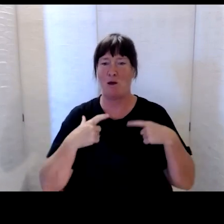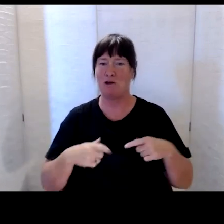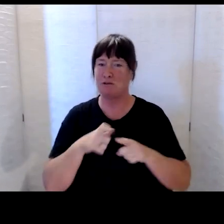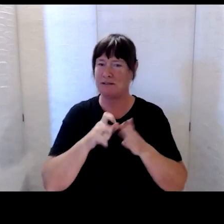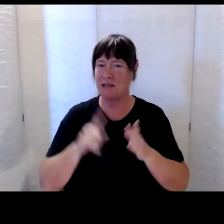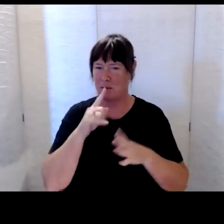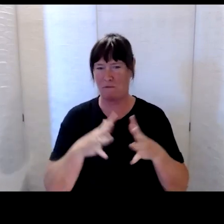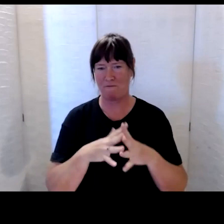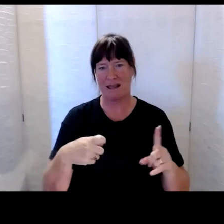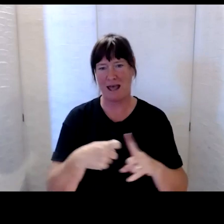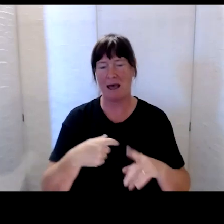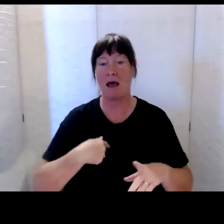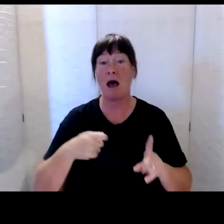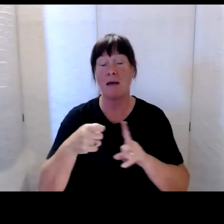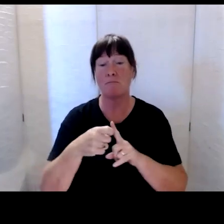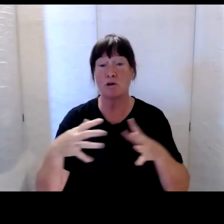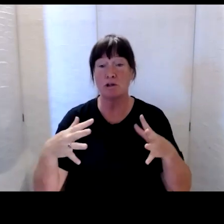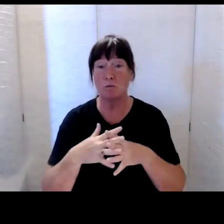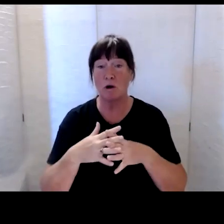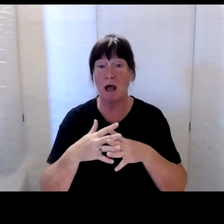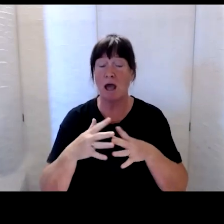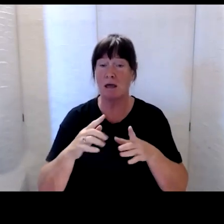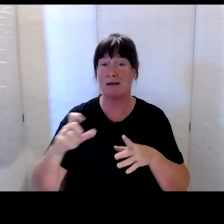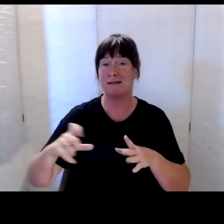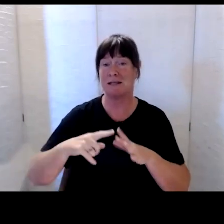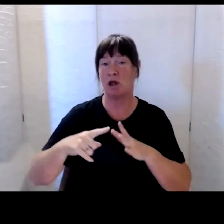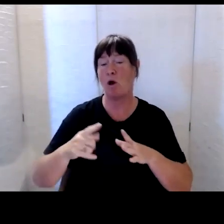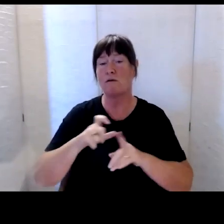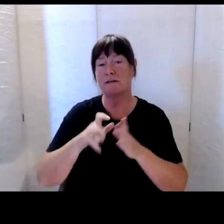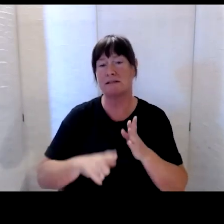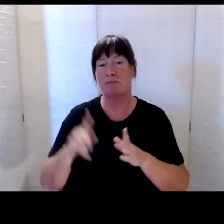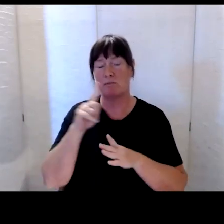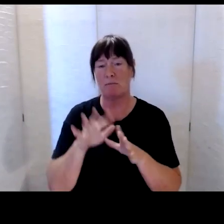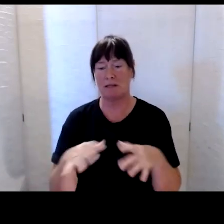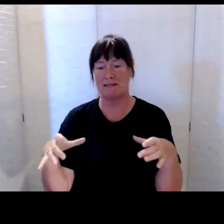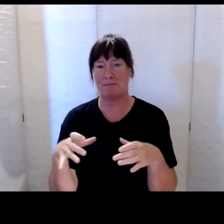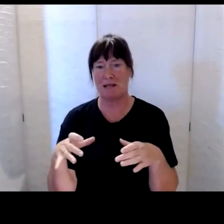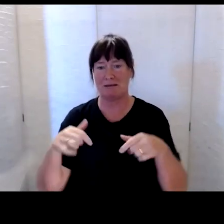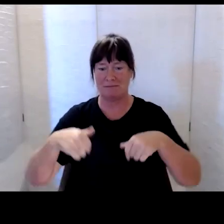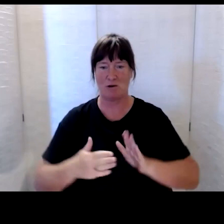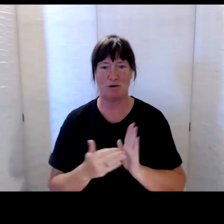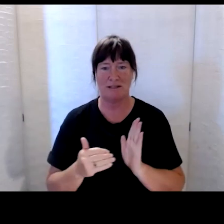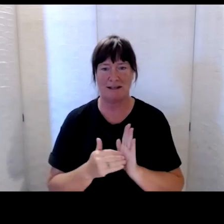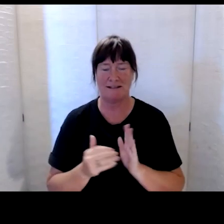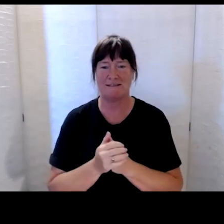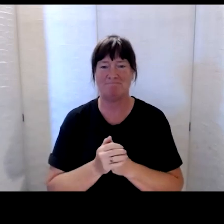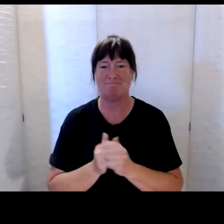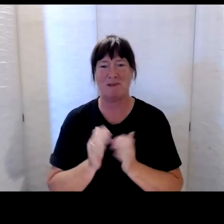I'm Prudence Walker. I'm the Chief Executive of the Disabled Persons Assembly of New Zealand and happy to be assisting Whaikaha